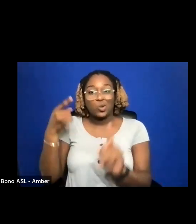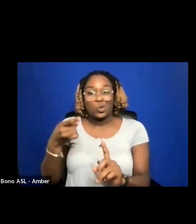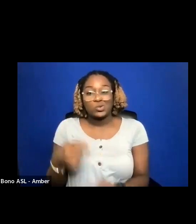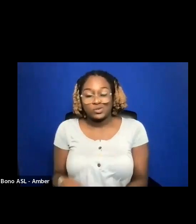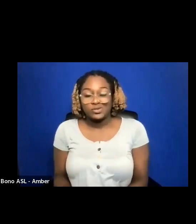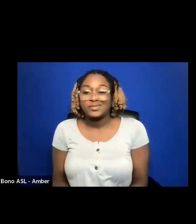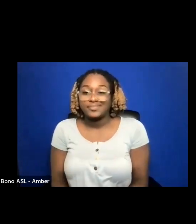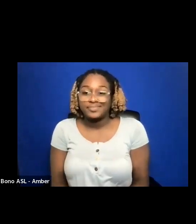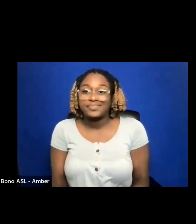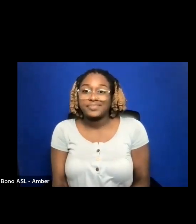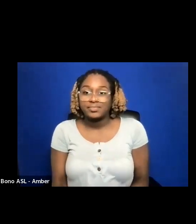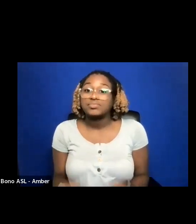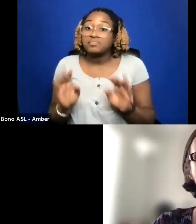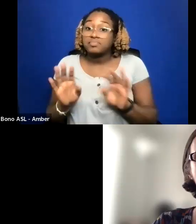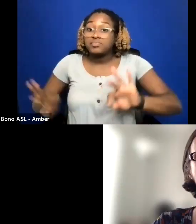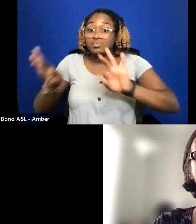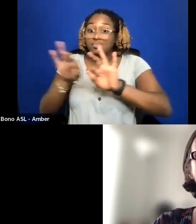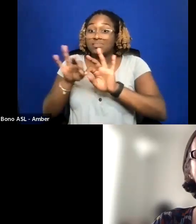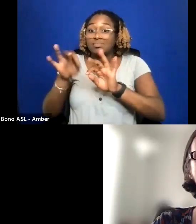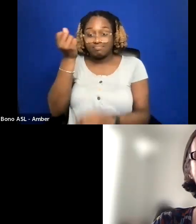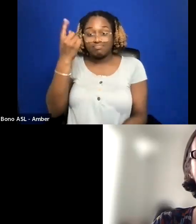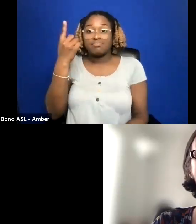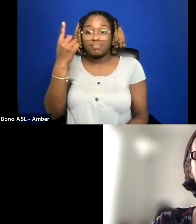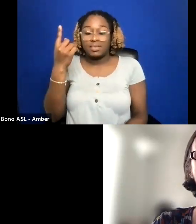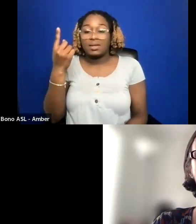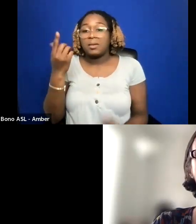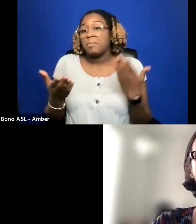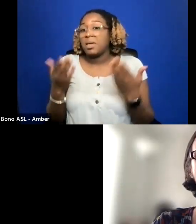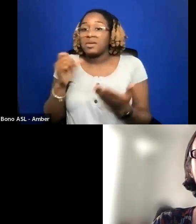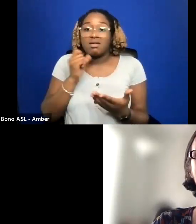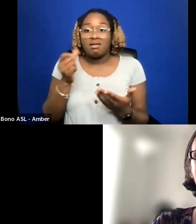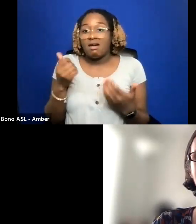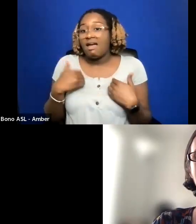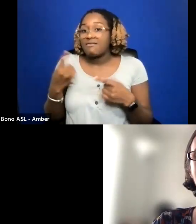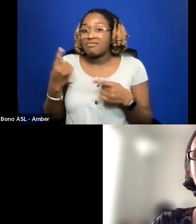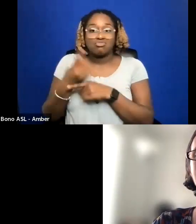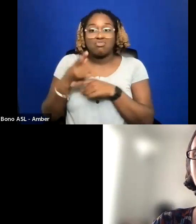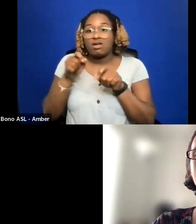THERE MAY NOT BE THE RIGHT DISTRIBUTOR FOR YOUR FILM OUT THERE.